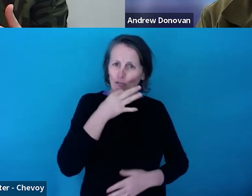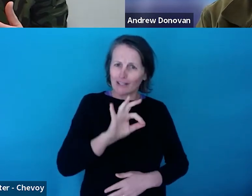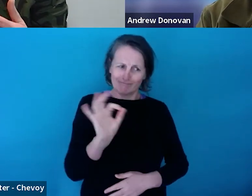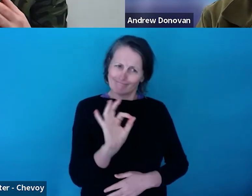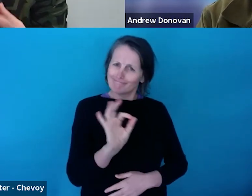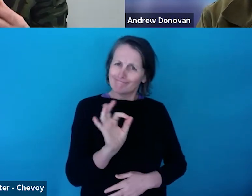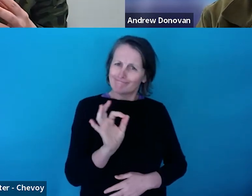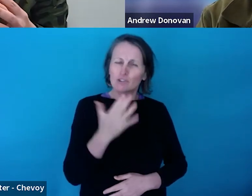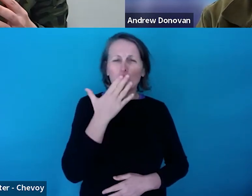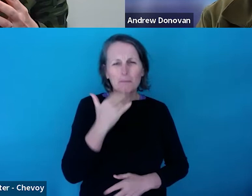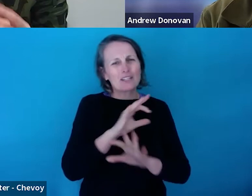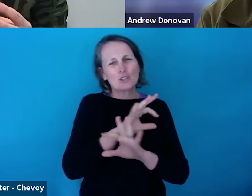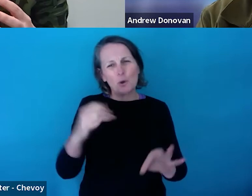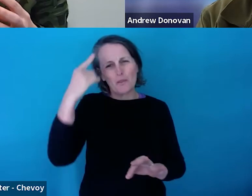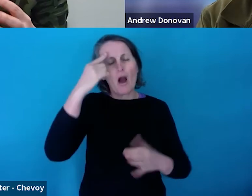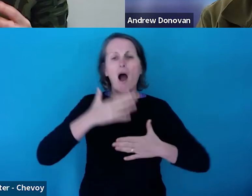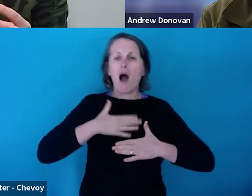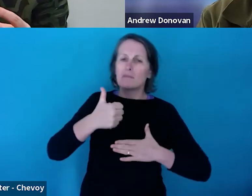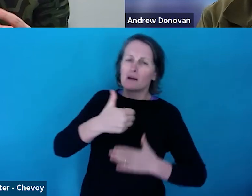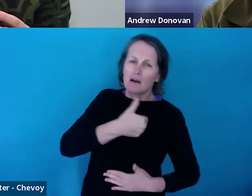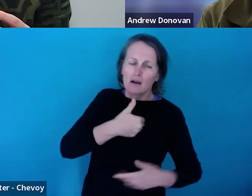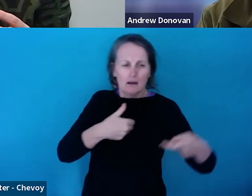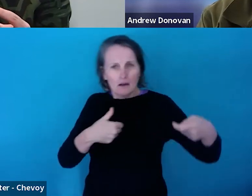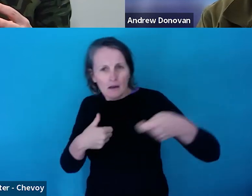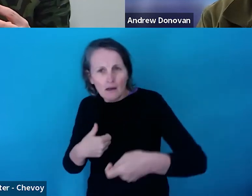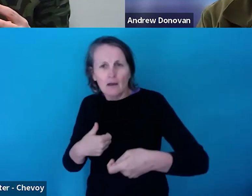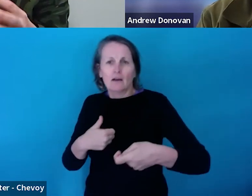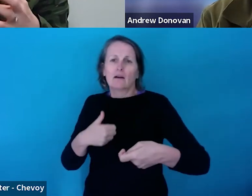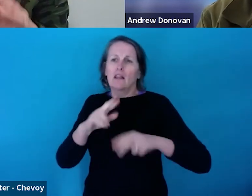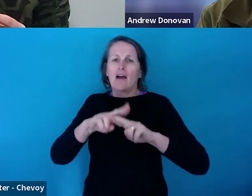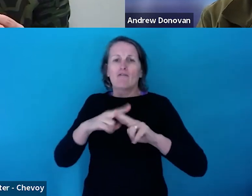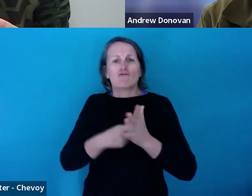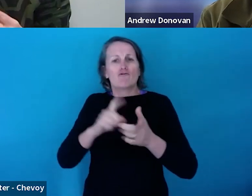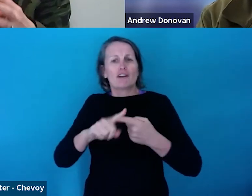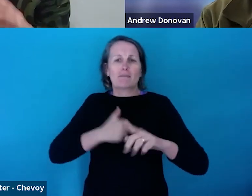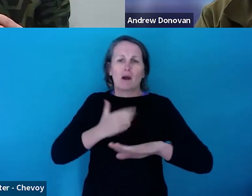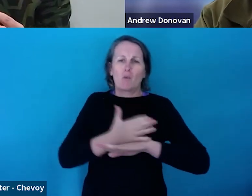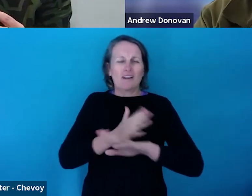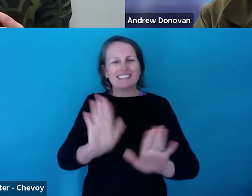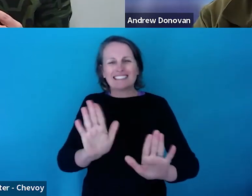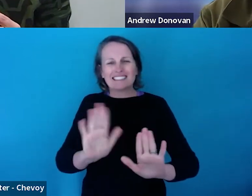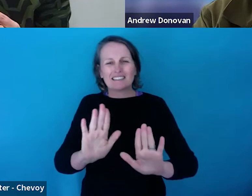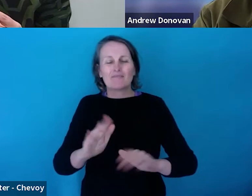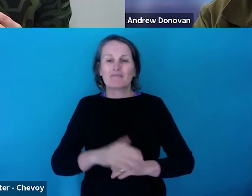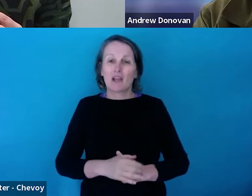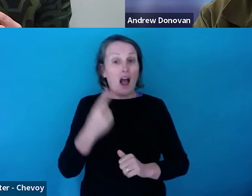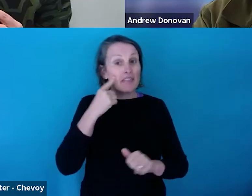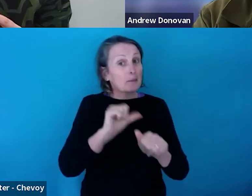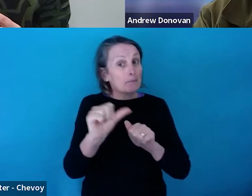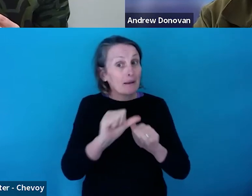Please just really, really, when you're building these budgets, ask for advice. Ring an artist services officer and talk it through